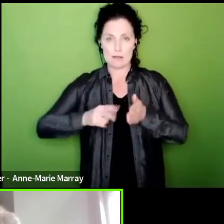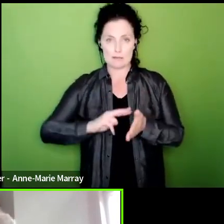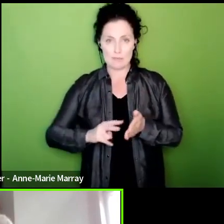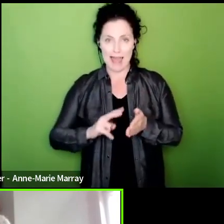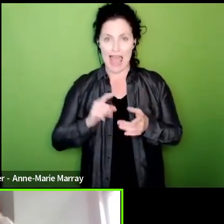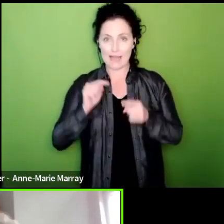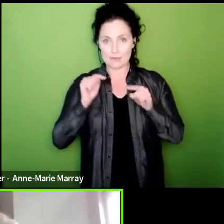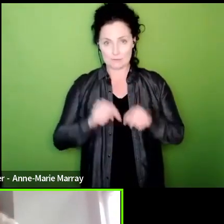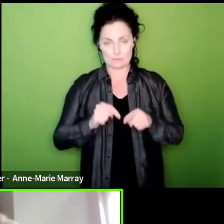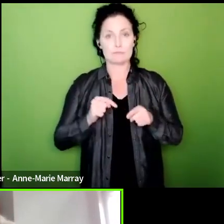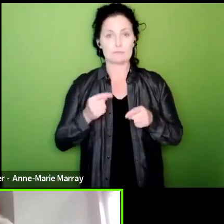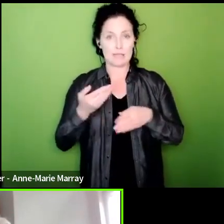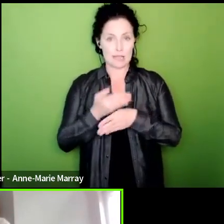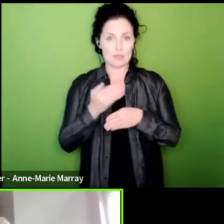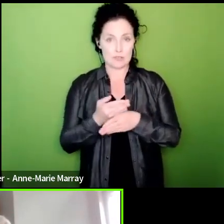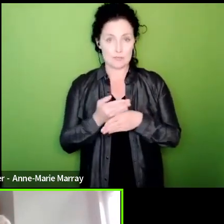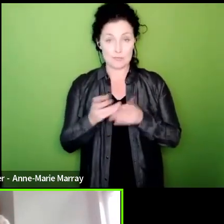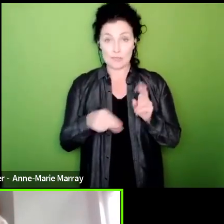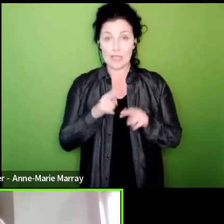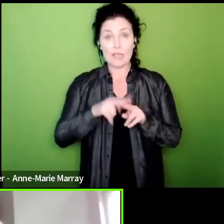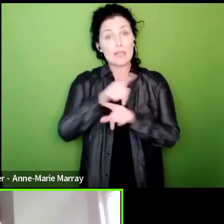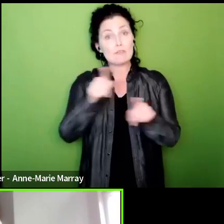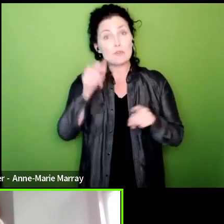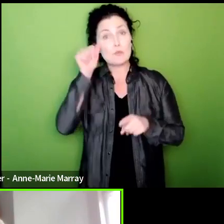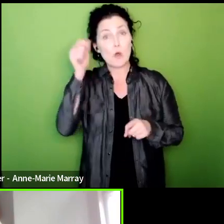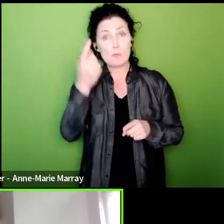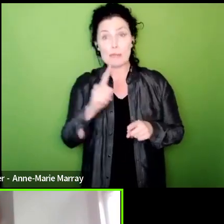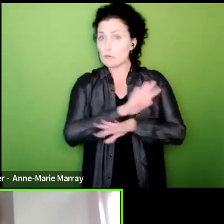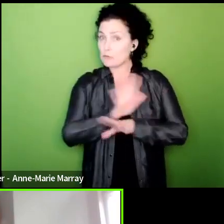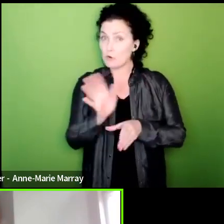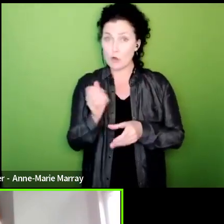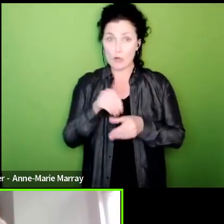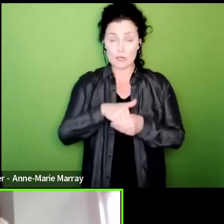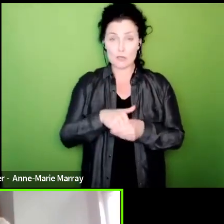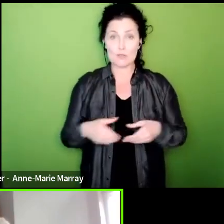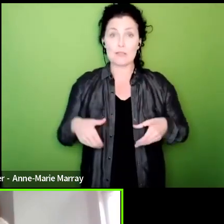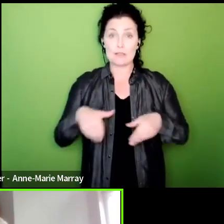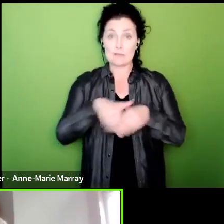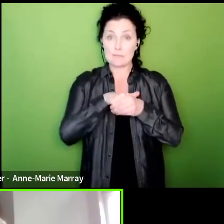union now's the time to get them to join if the union grows it makes our chance of winning better